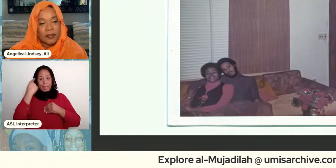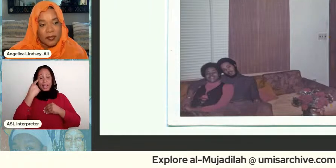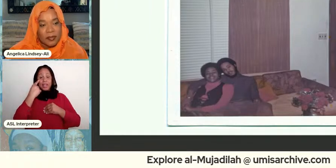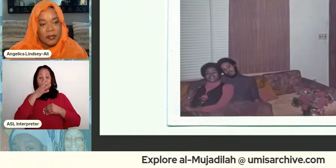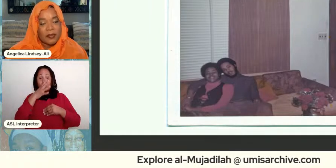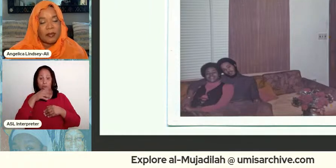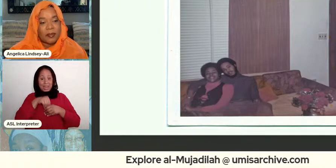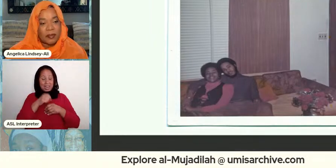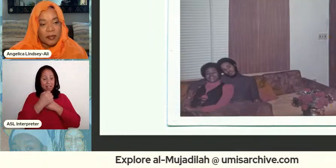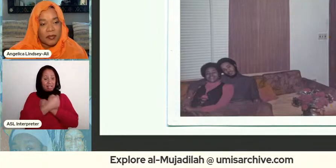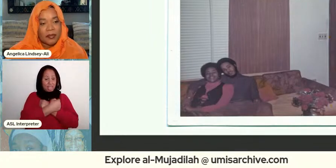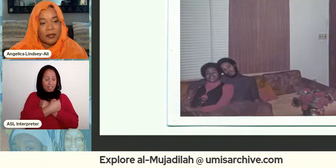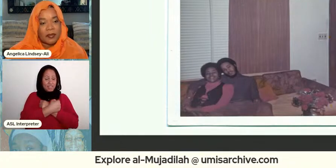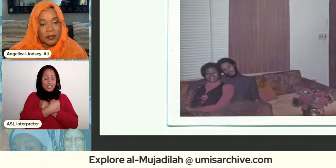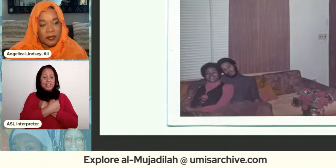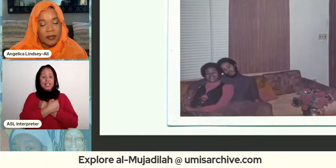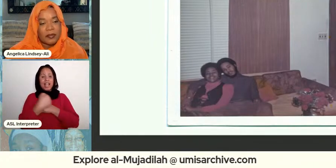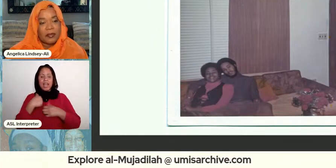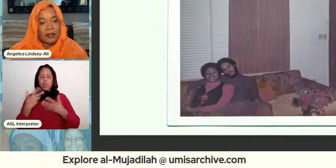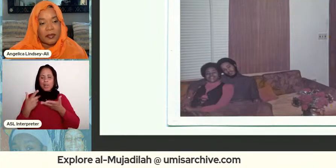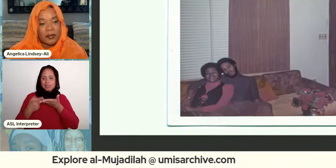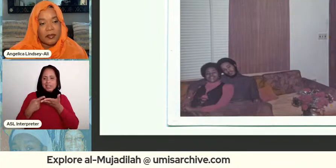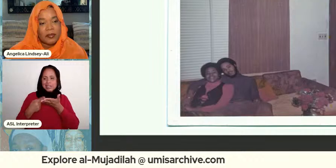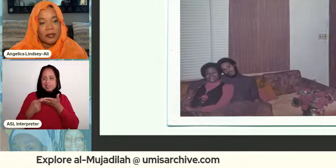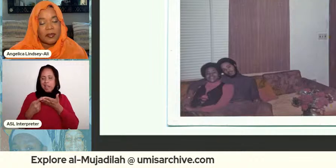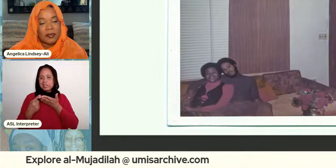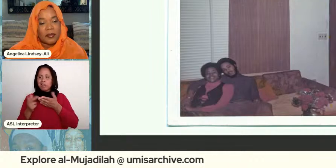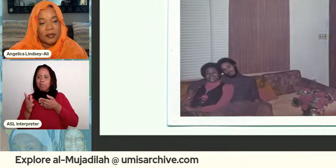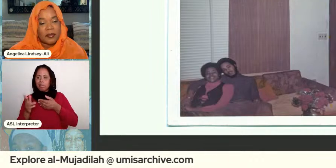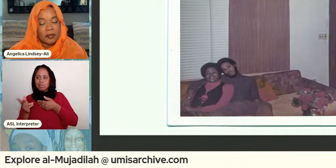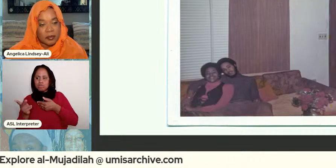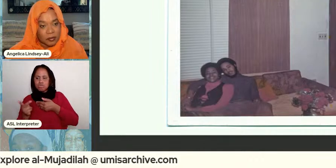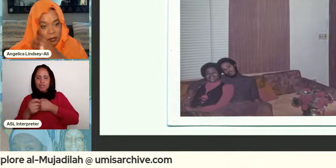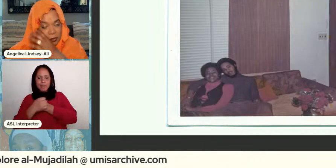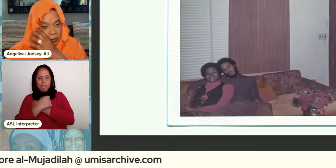kind of talk about that kind of love that she had before she was muslim but also and on the on the